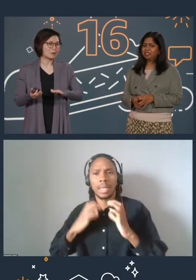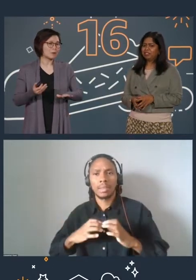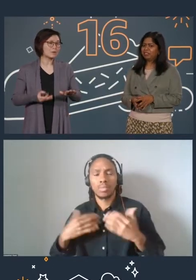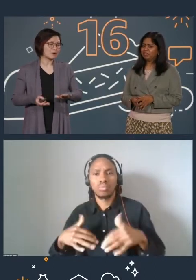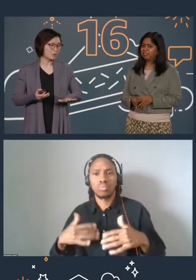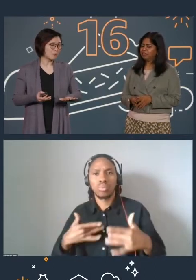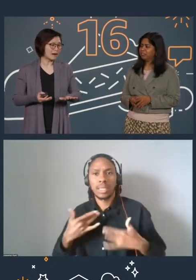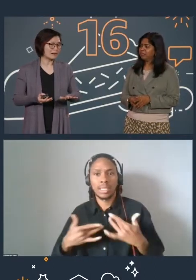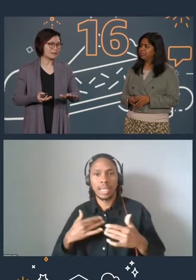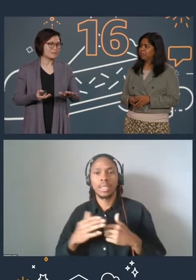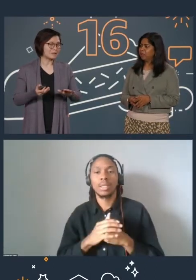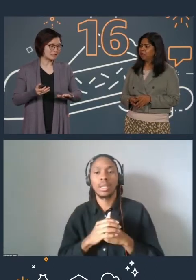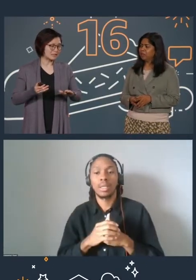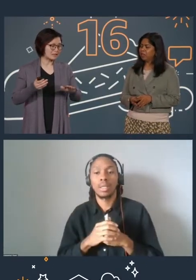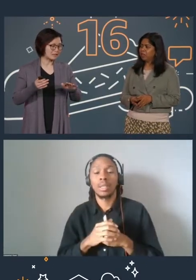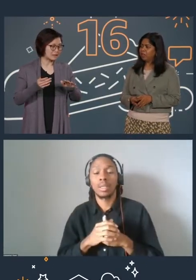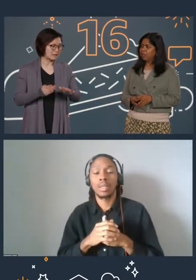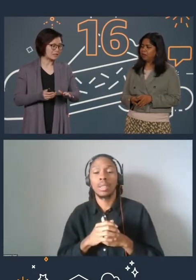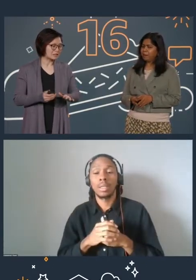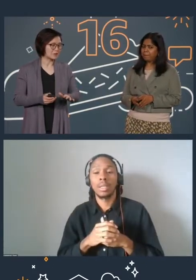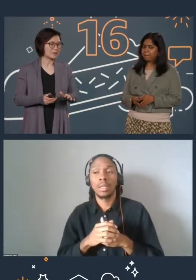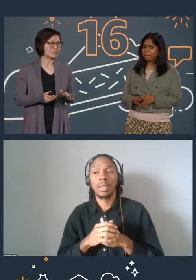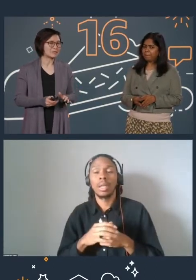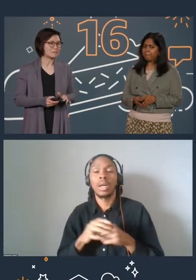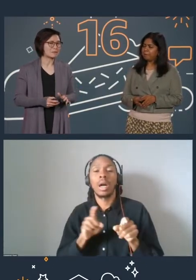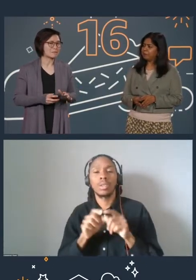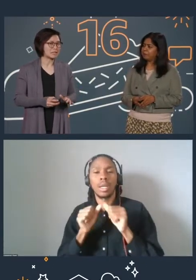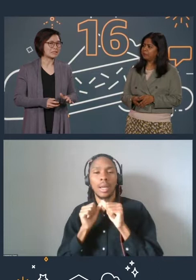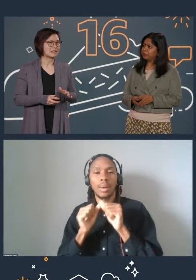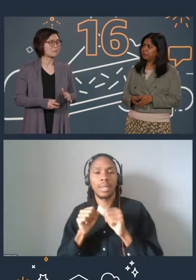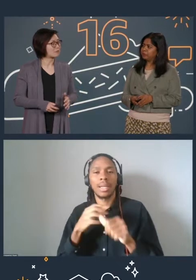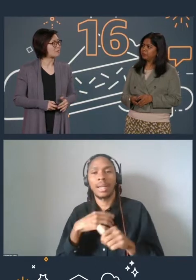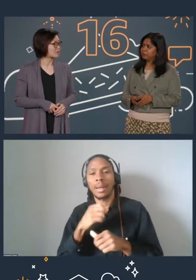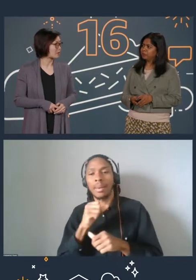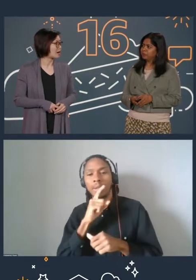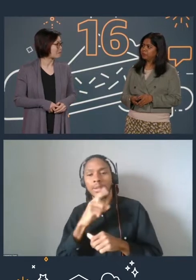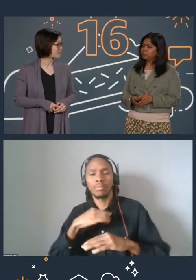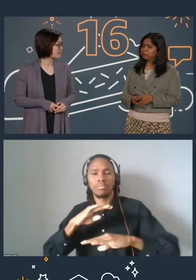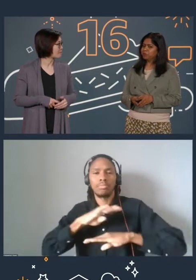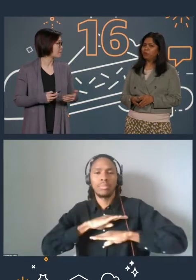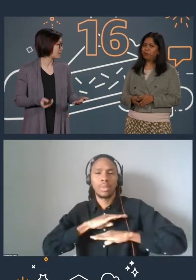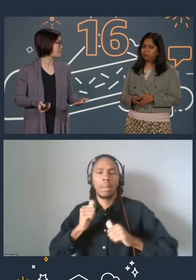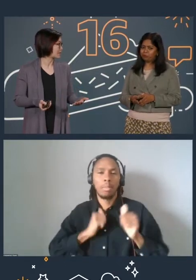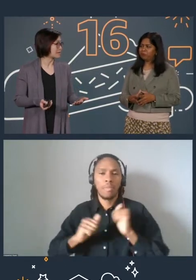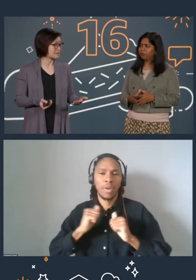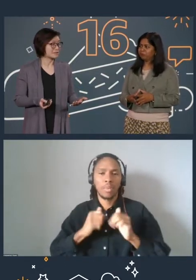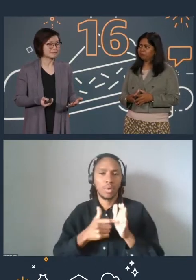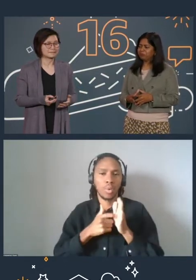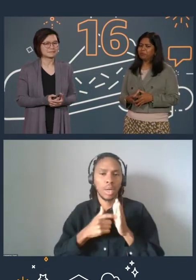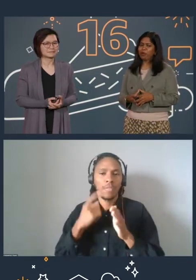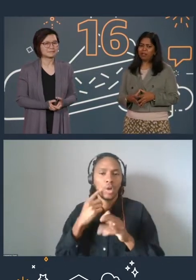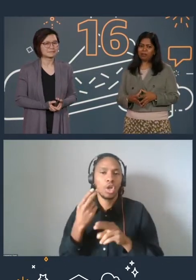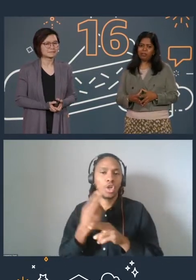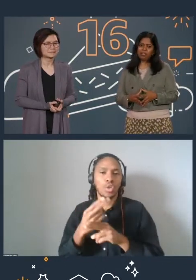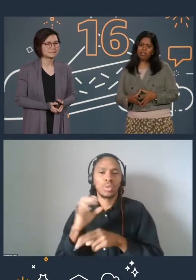All the while, maintaining and making sure that we still can meet their performance requirements for their use cases. Wow.